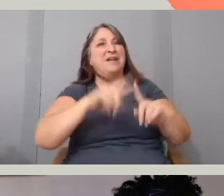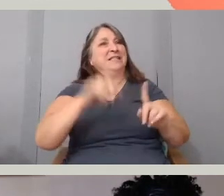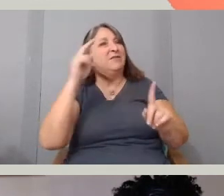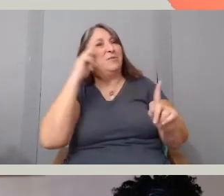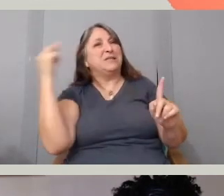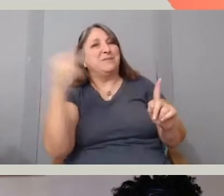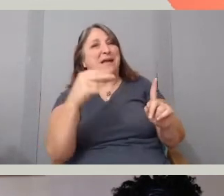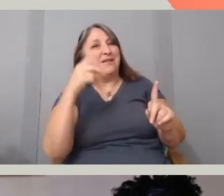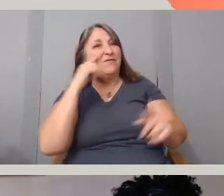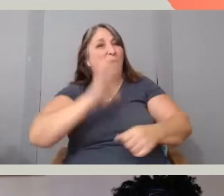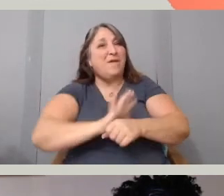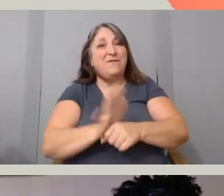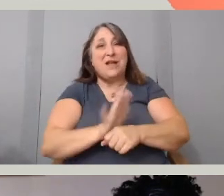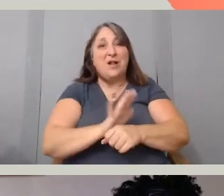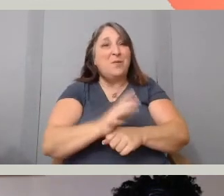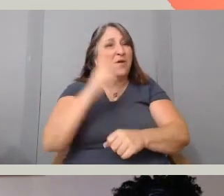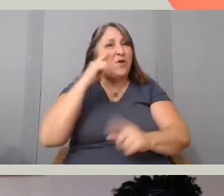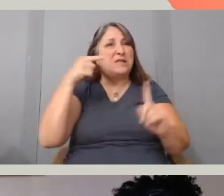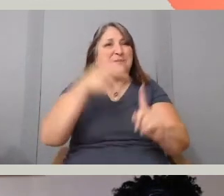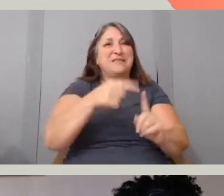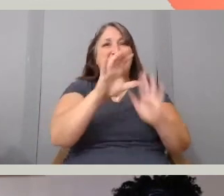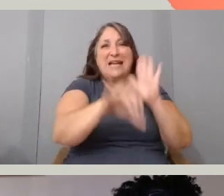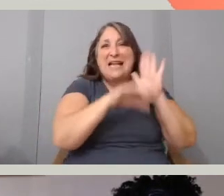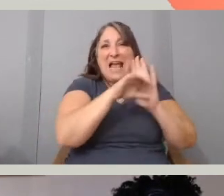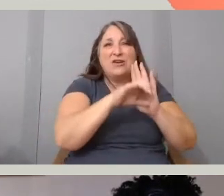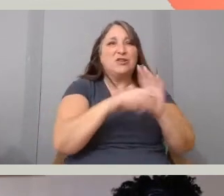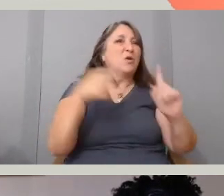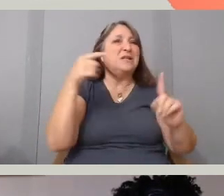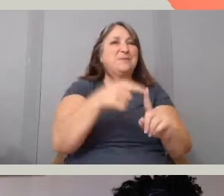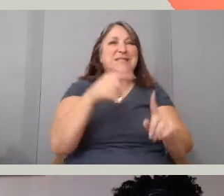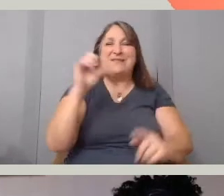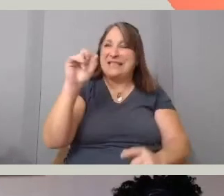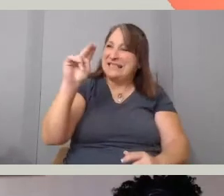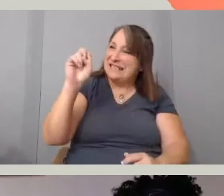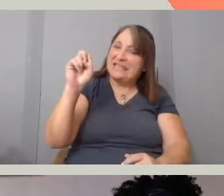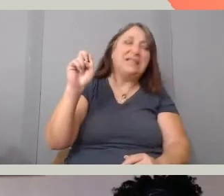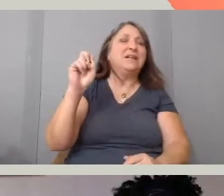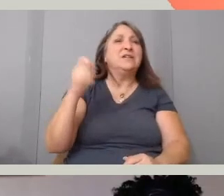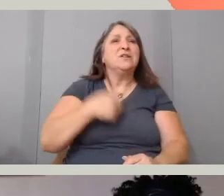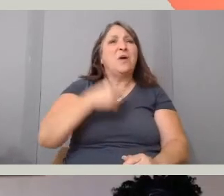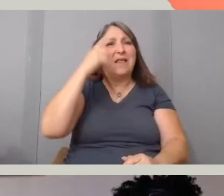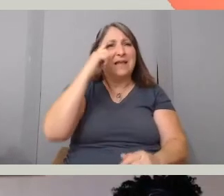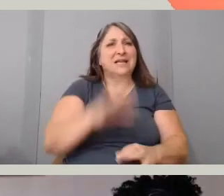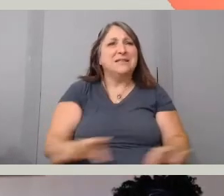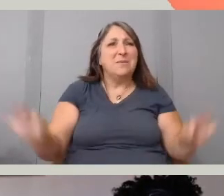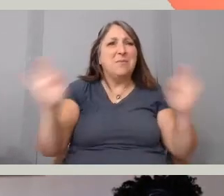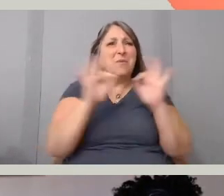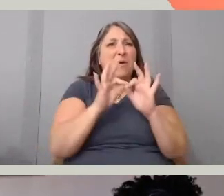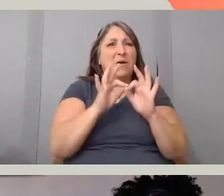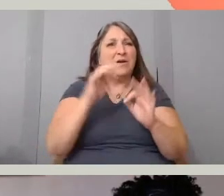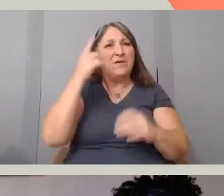or even just a specific character or even a specific scene. And I think it's so important to go into an interview